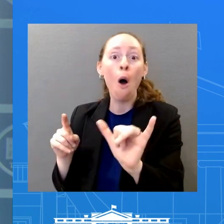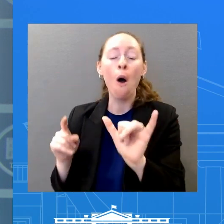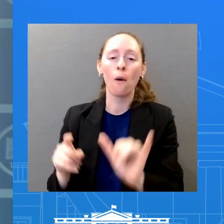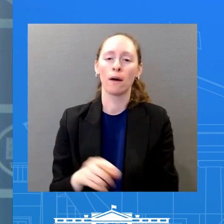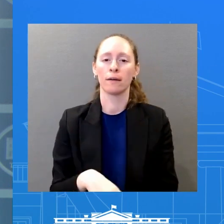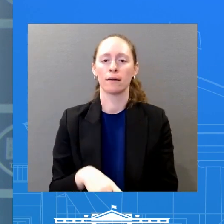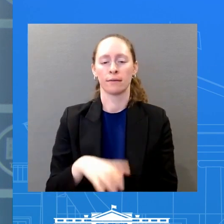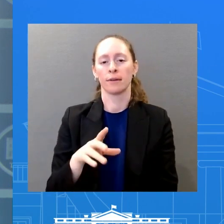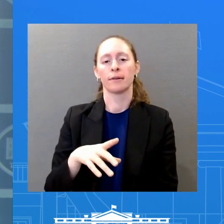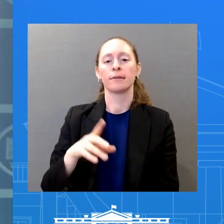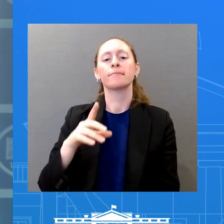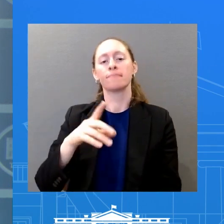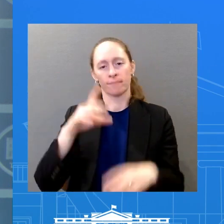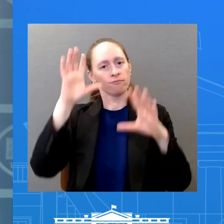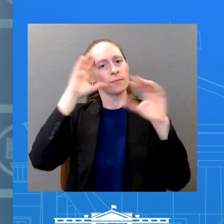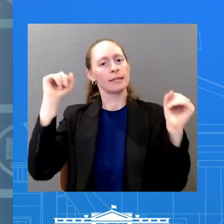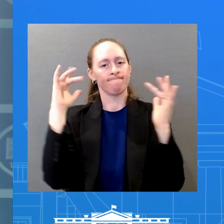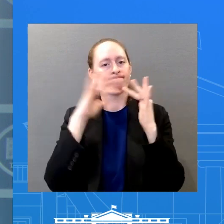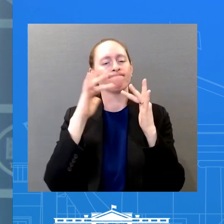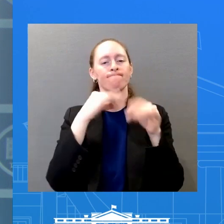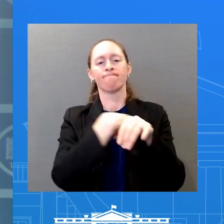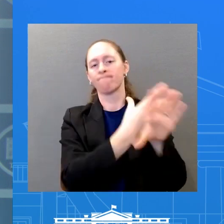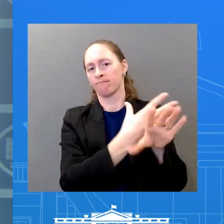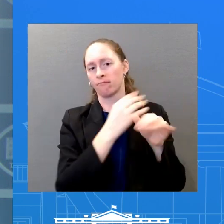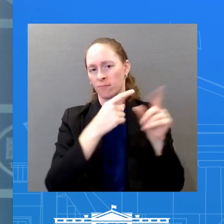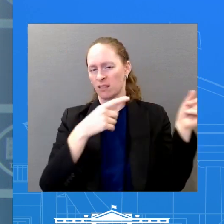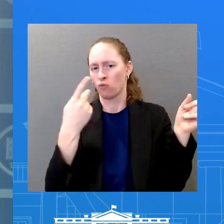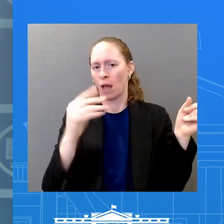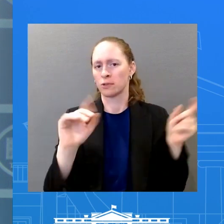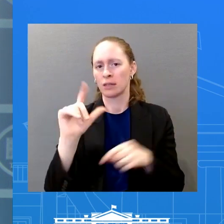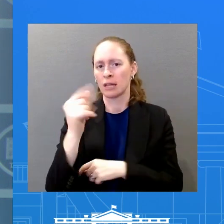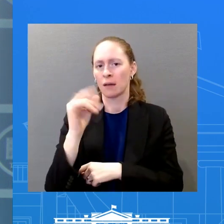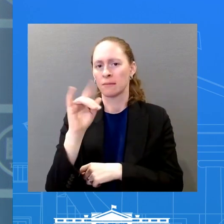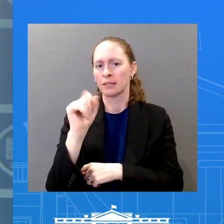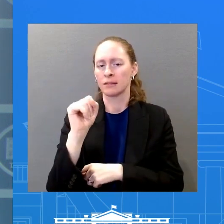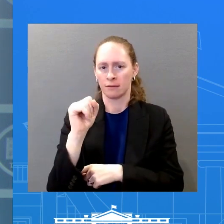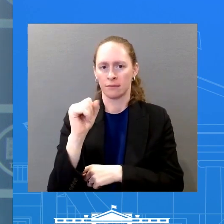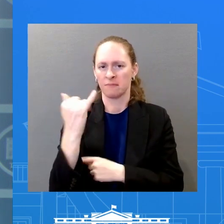regional security challenges, including threats posed by Iran and Iran-backed proxies.